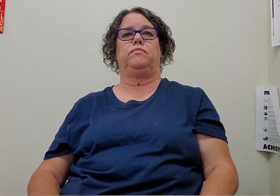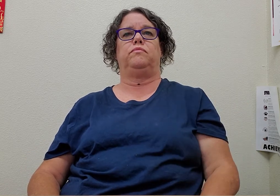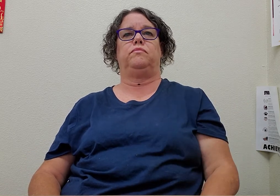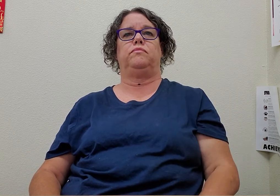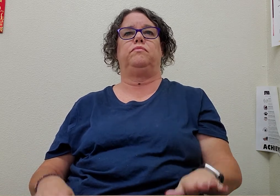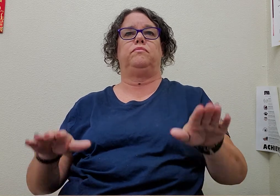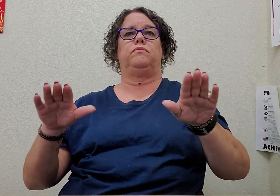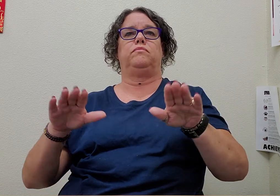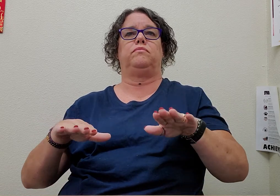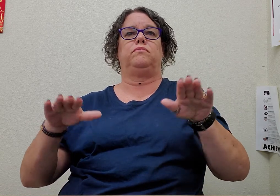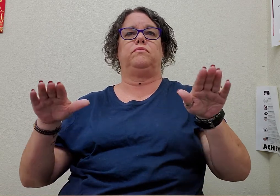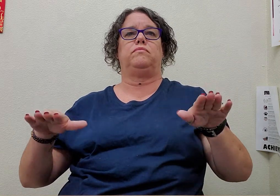children